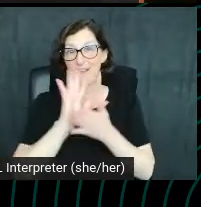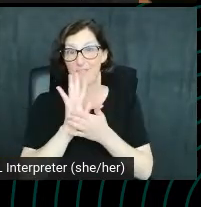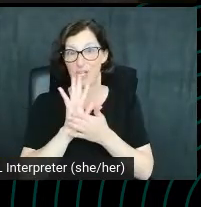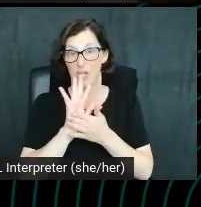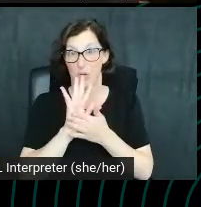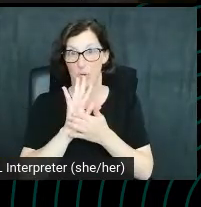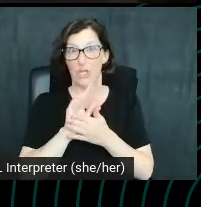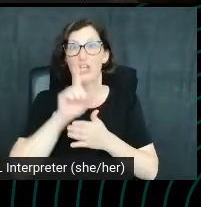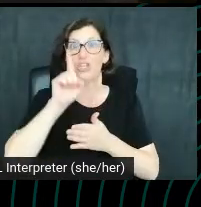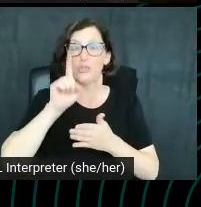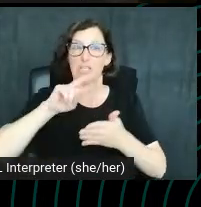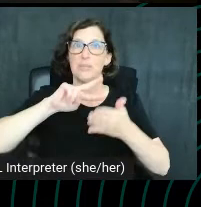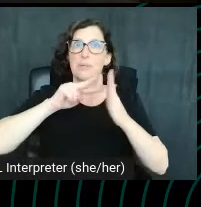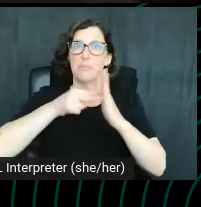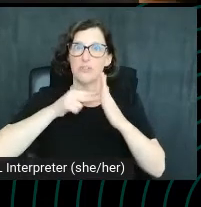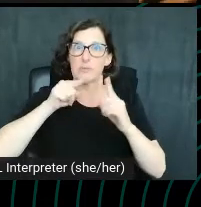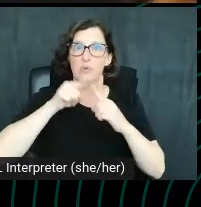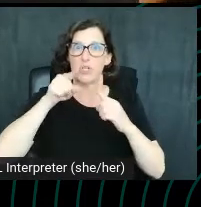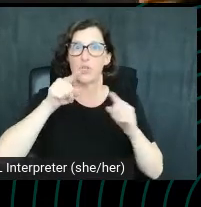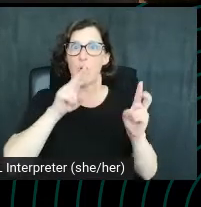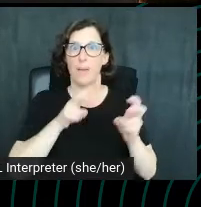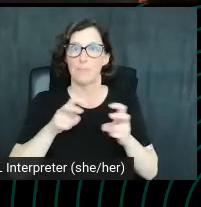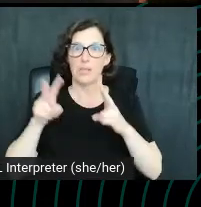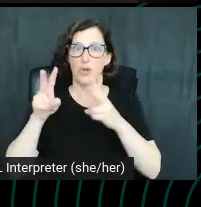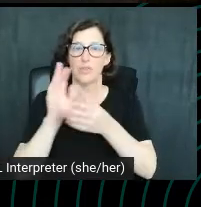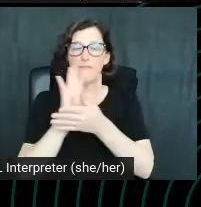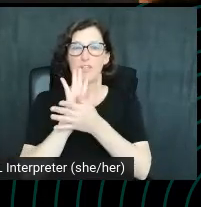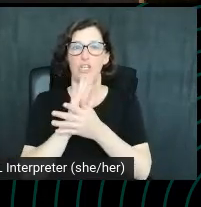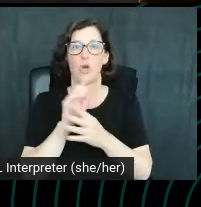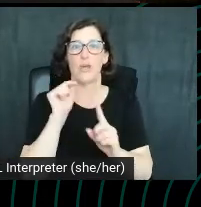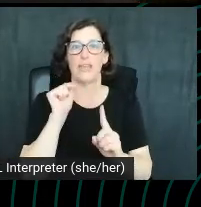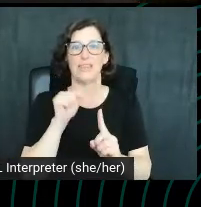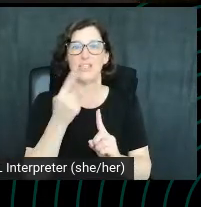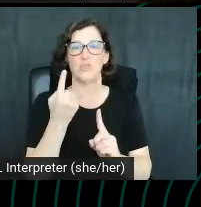when uploading the video, the one shown here is a really bad example,